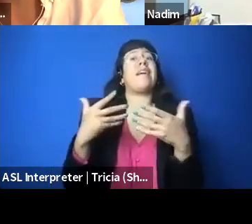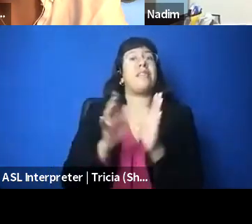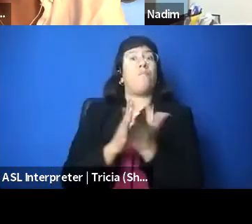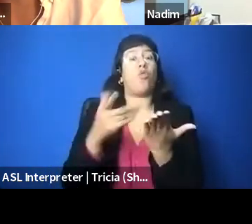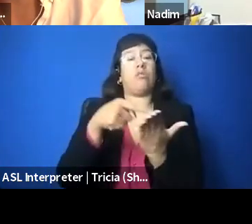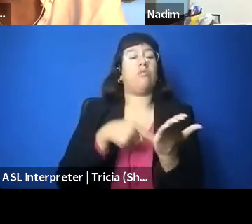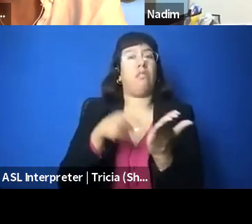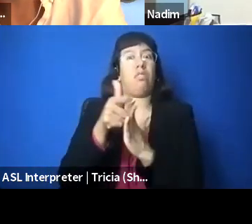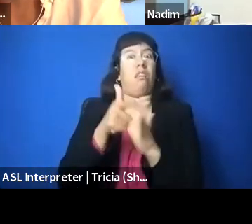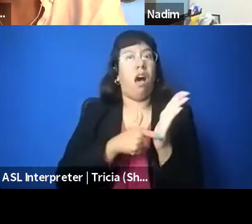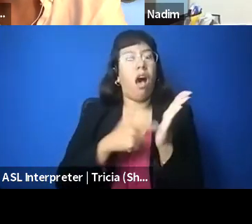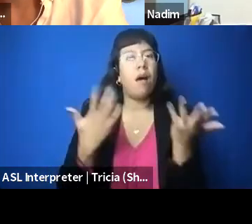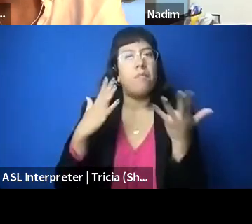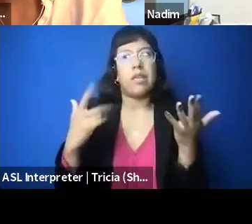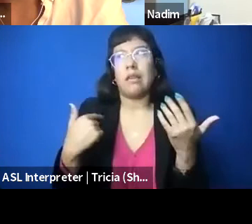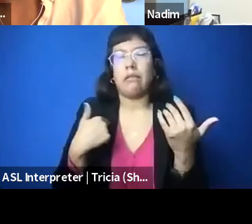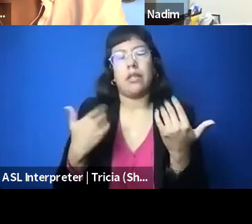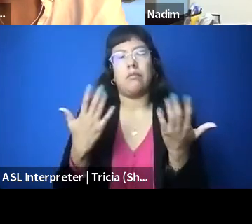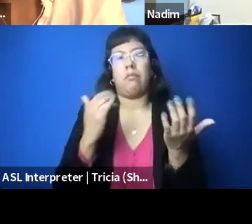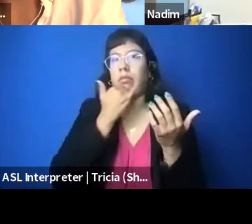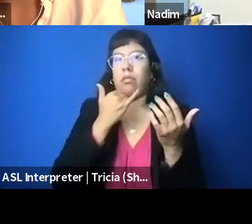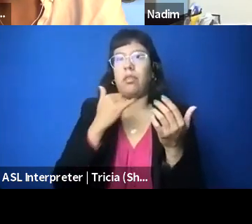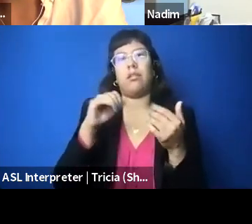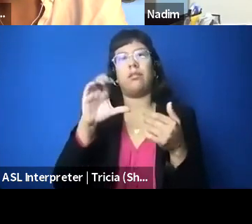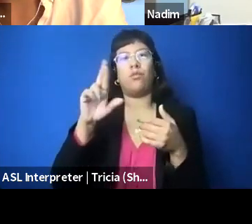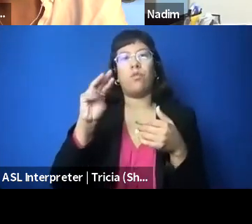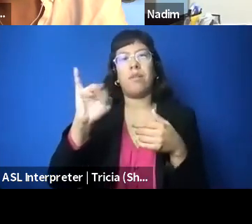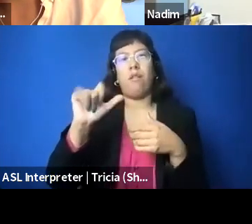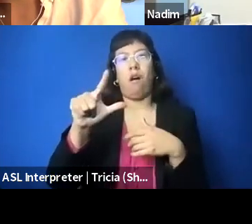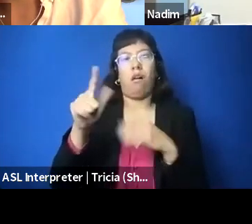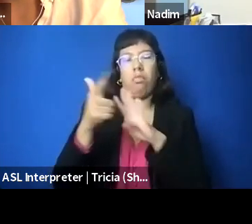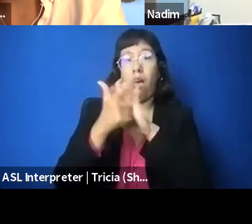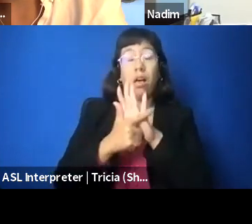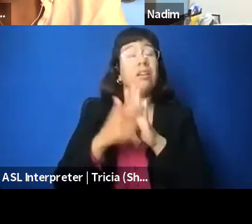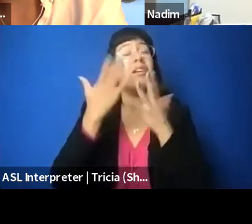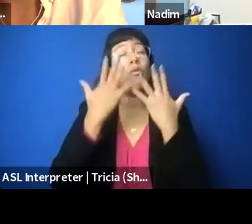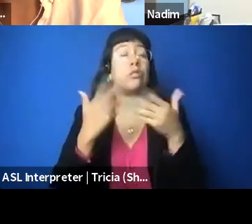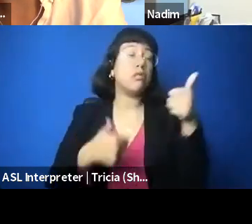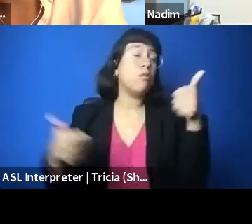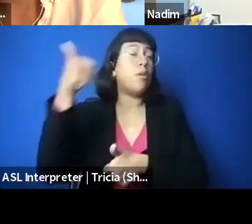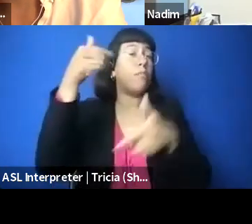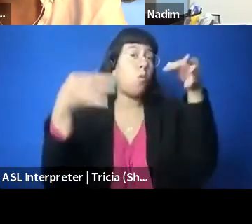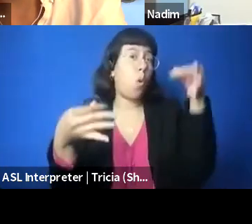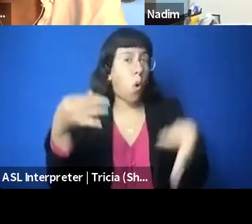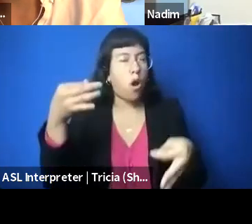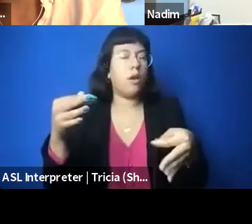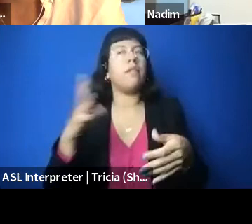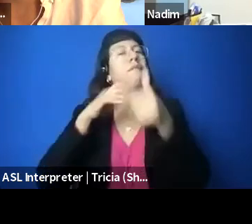to this criminal law and the Supreme Court, unfortunately, in a very unfortunate decision, upheld the constitutionality of that statute,